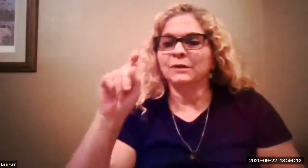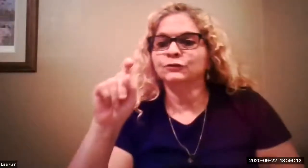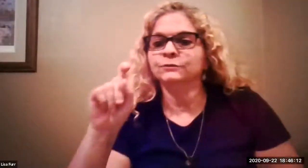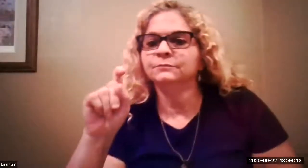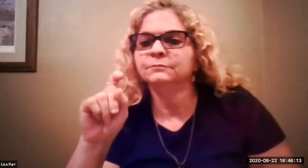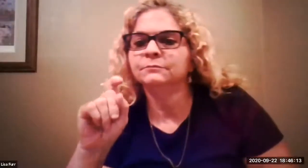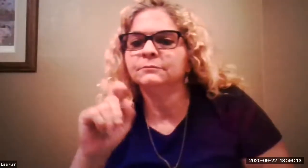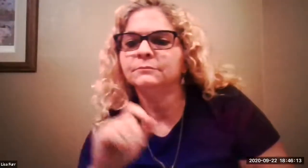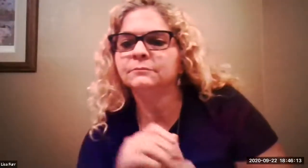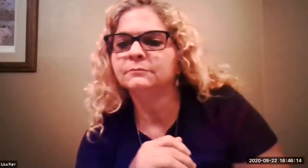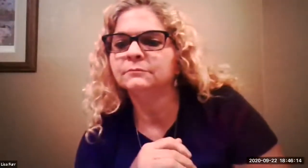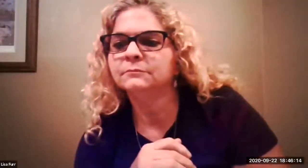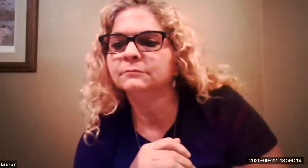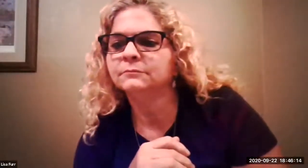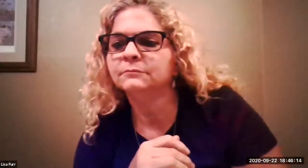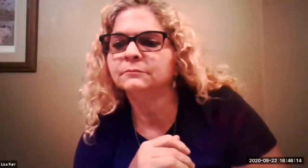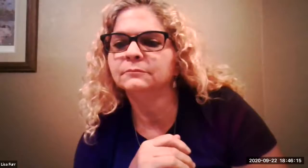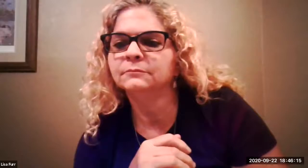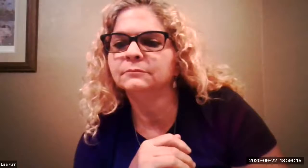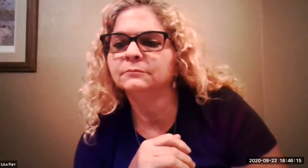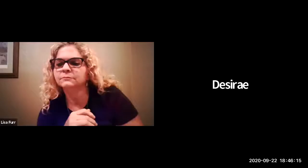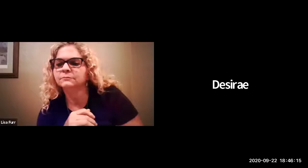are there any other questions